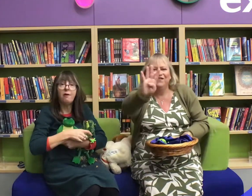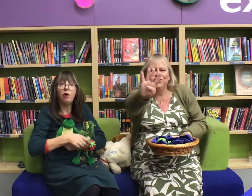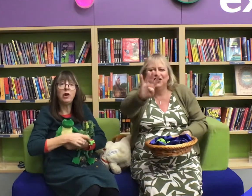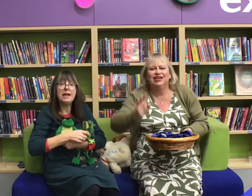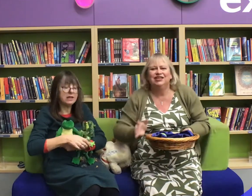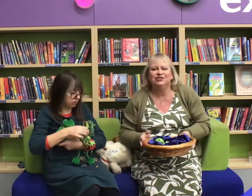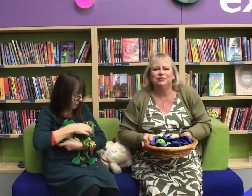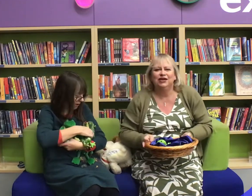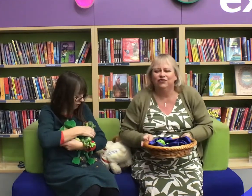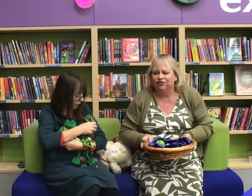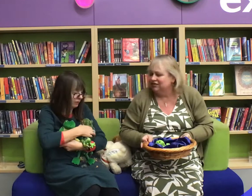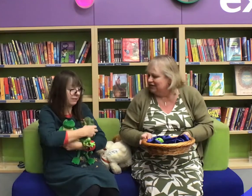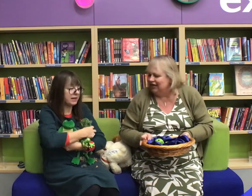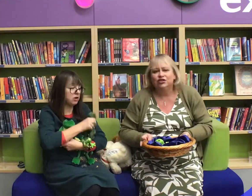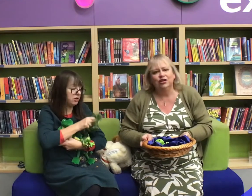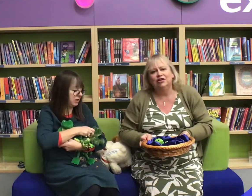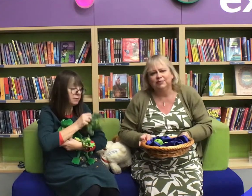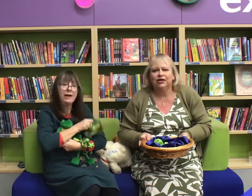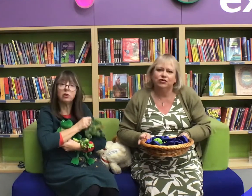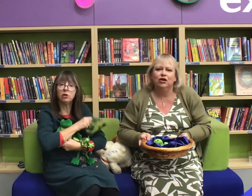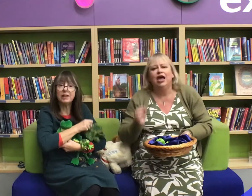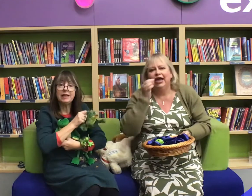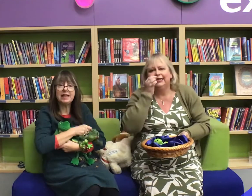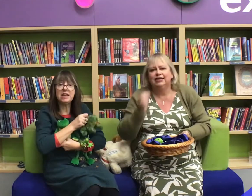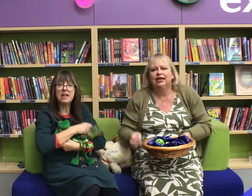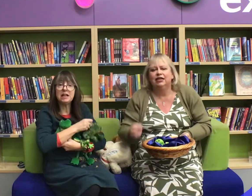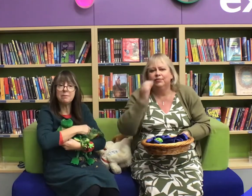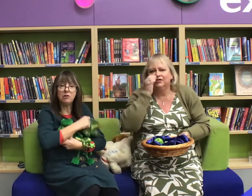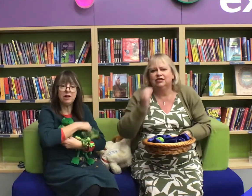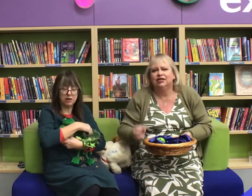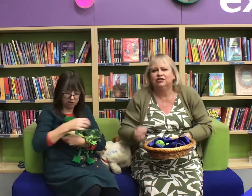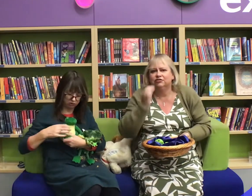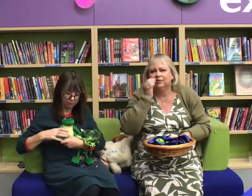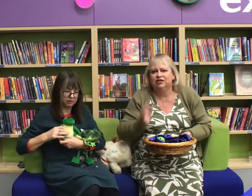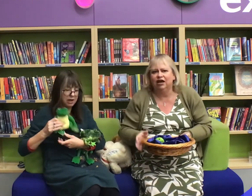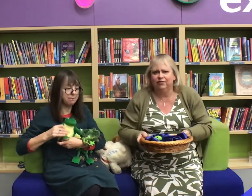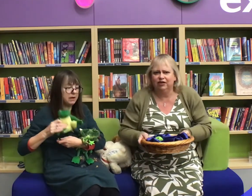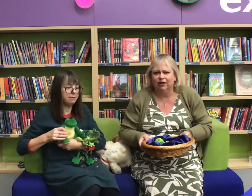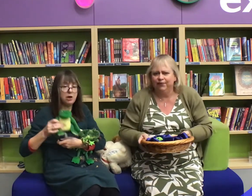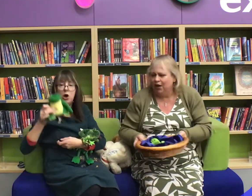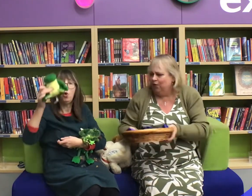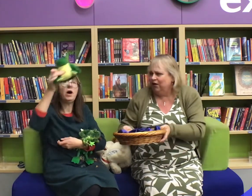Four little speckled frogs sat on a speckled dog eating the most delicious grubs yum yum!